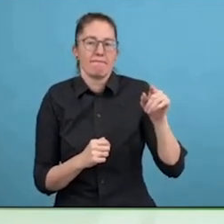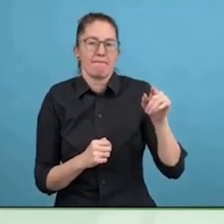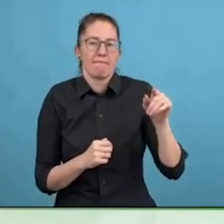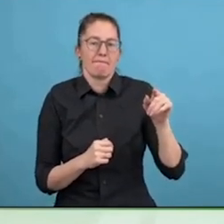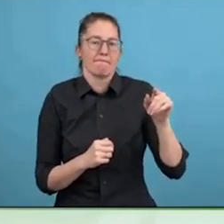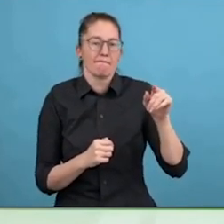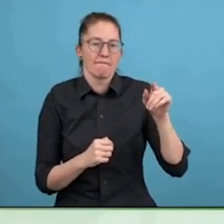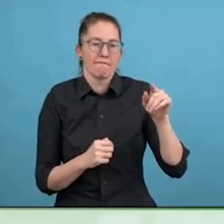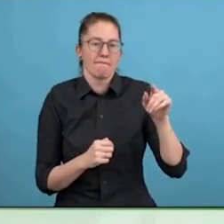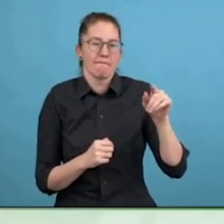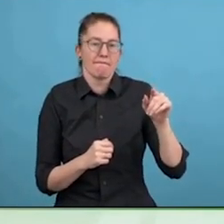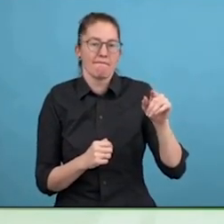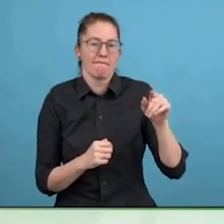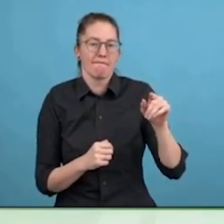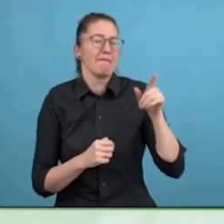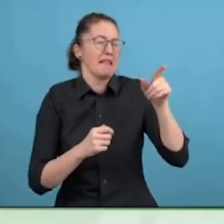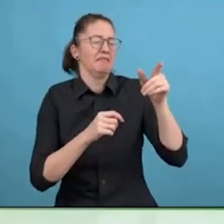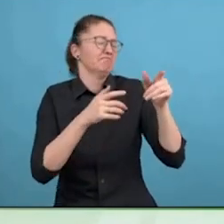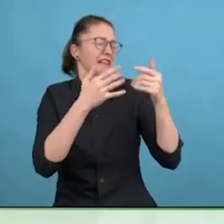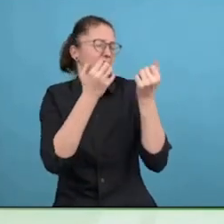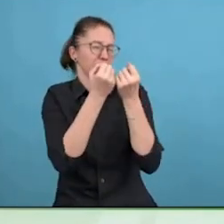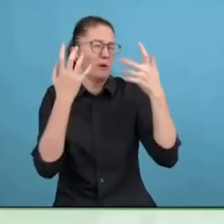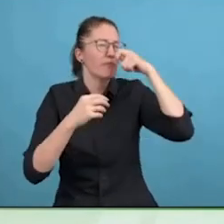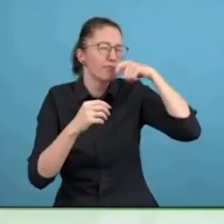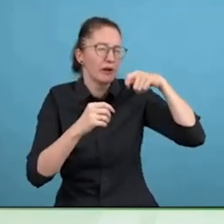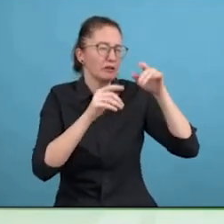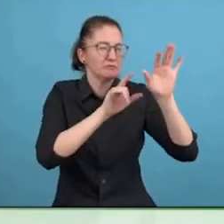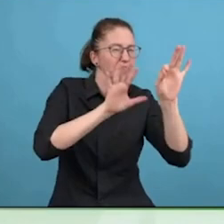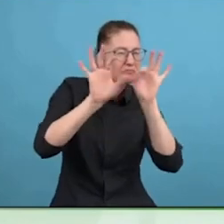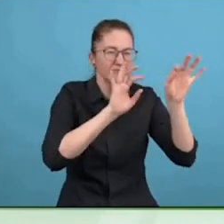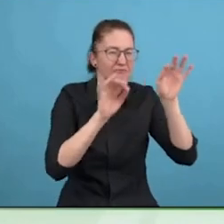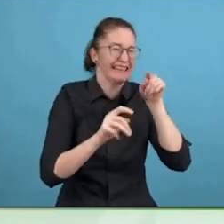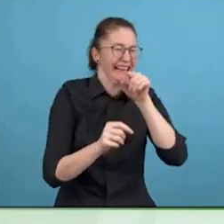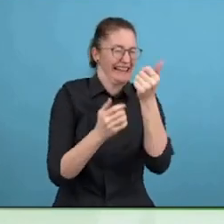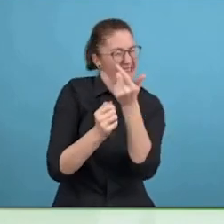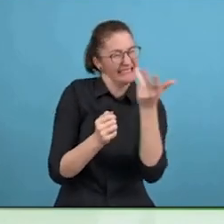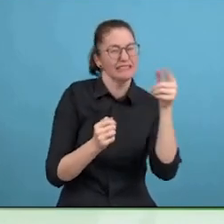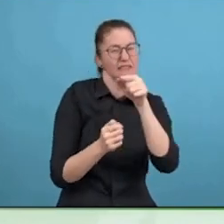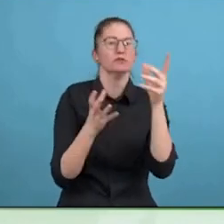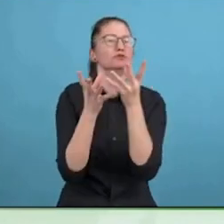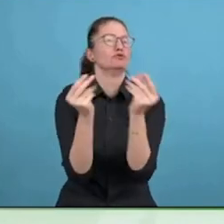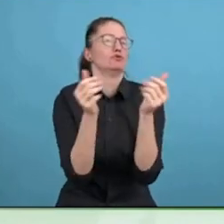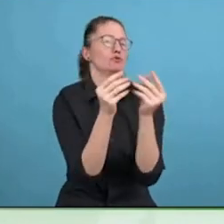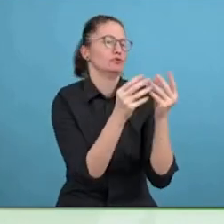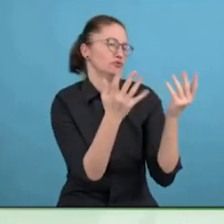the unknowns and scale things, so you can reach to the grassroots, understand that.